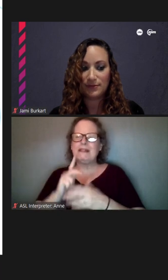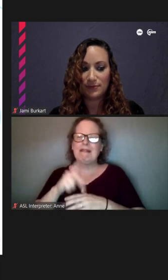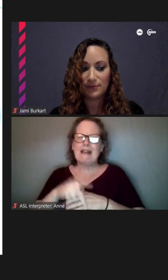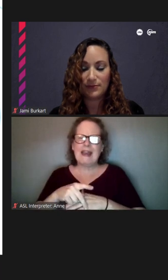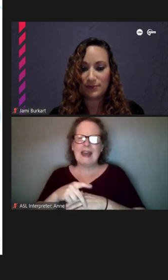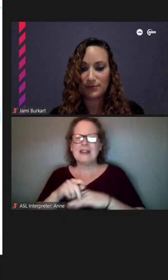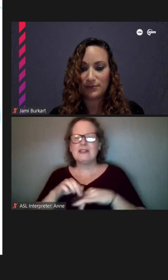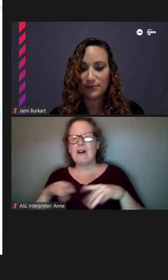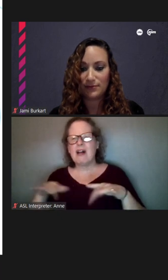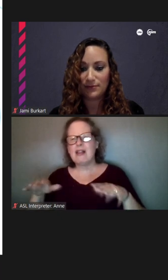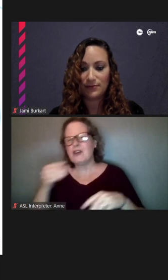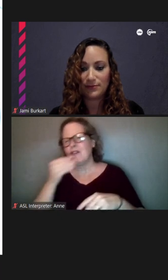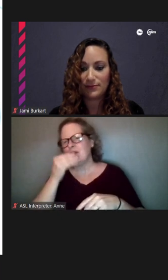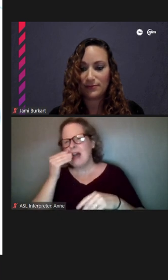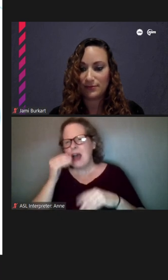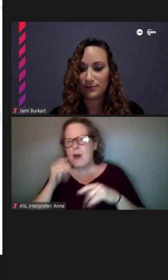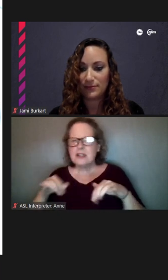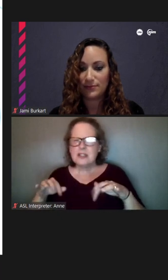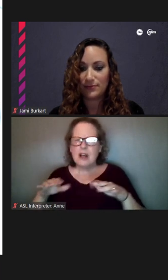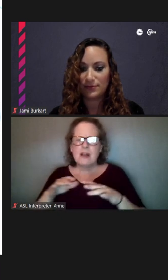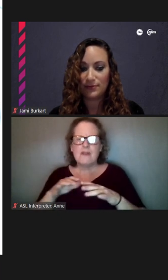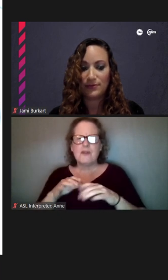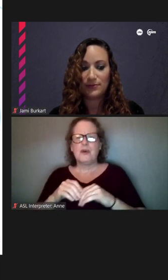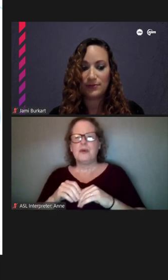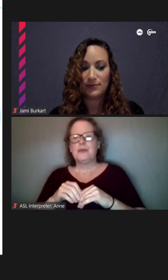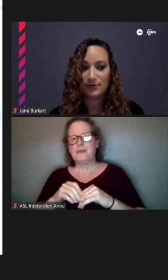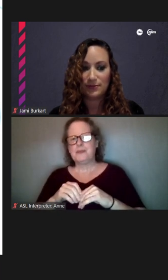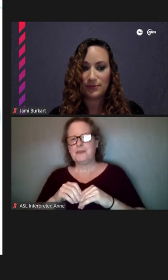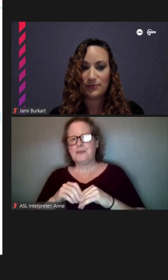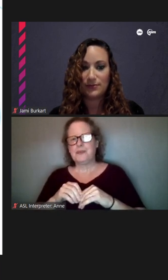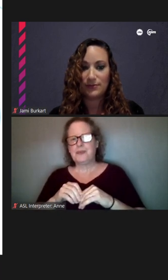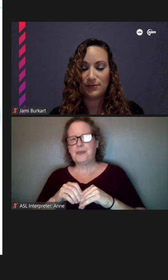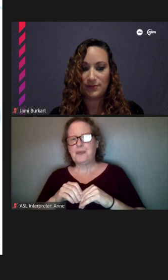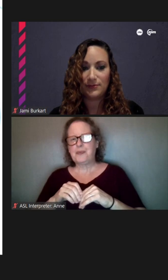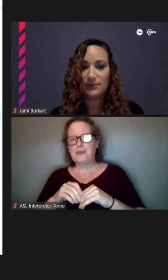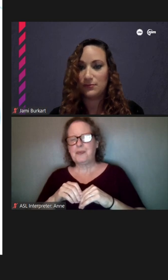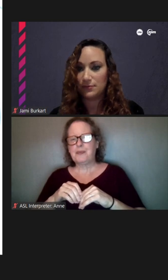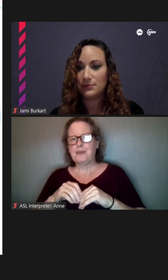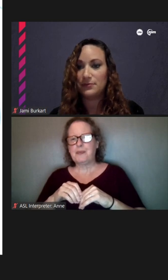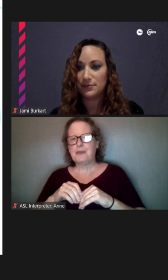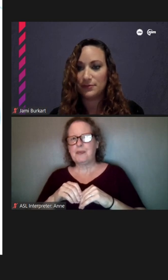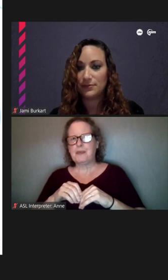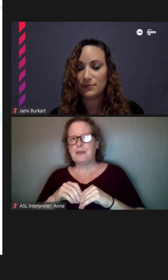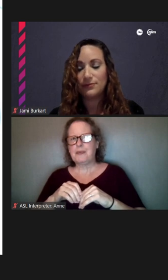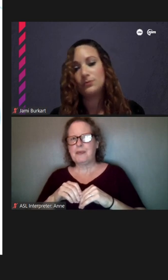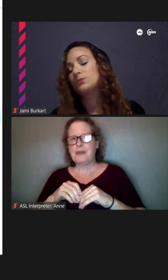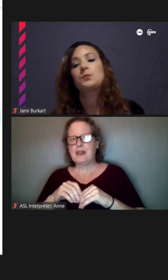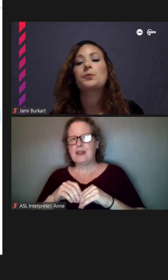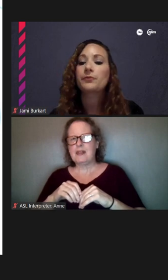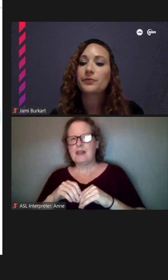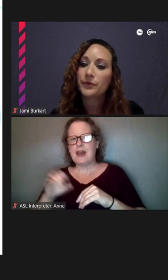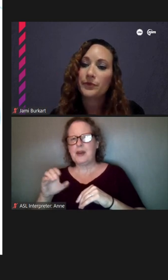Others -- like Q Ideas has plants and some of the other stores, and it's just it's such a beautiful